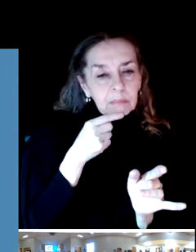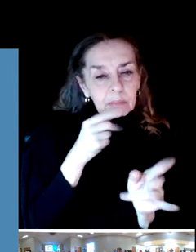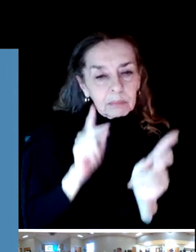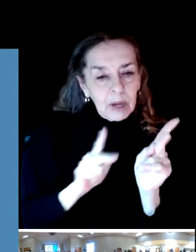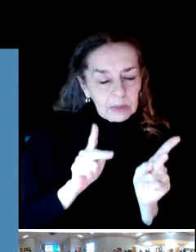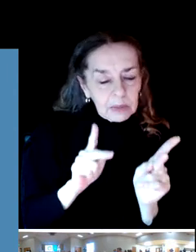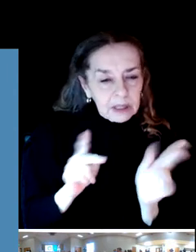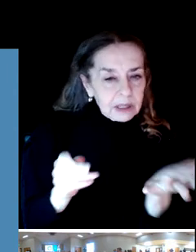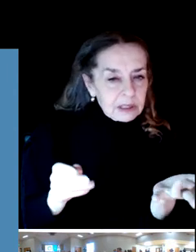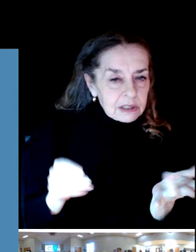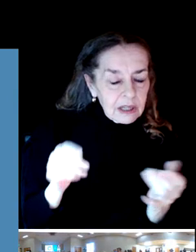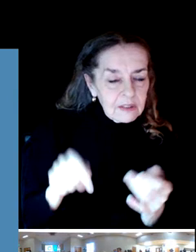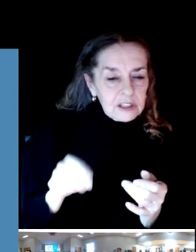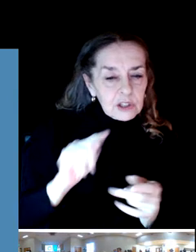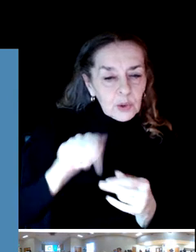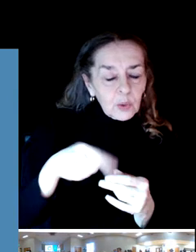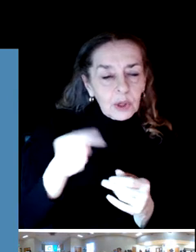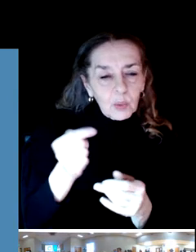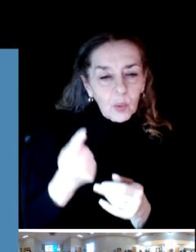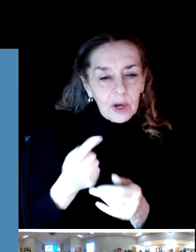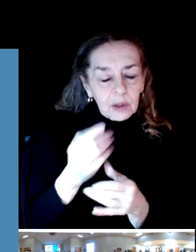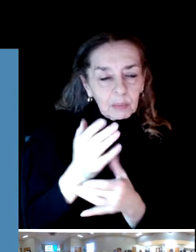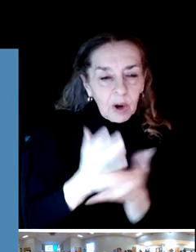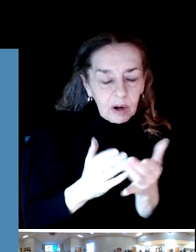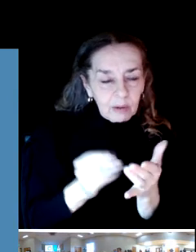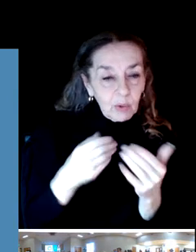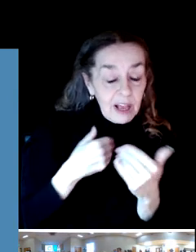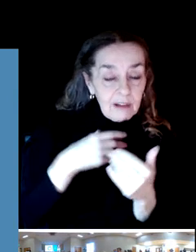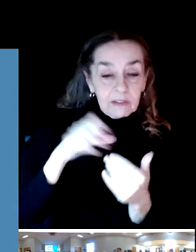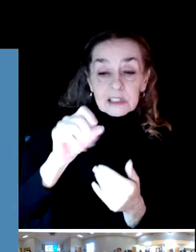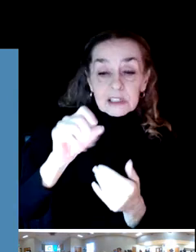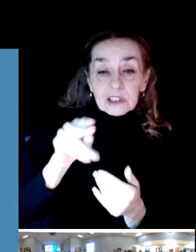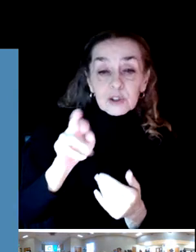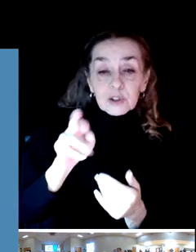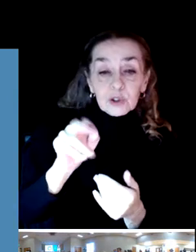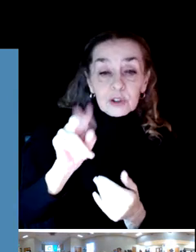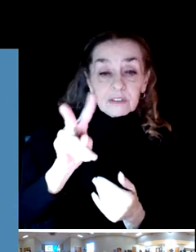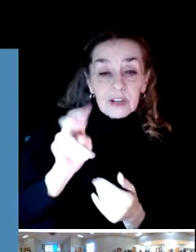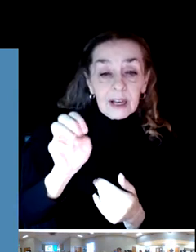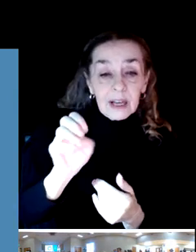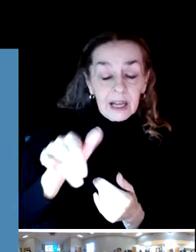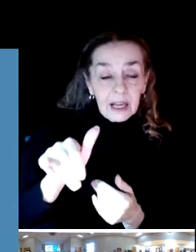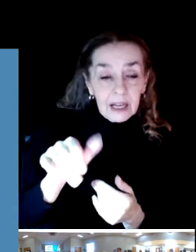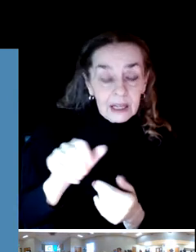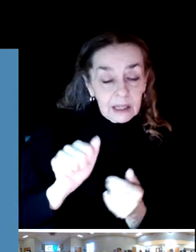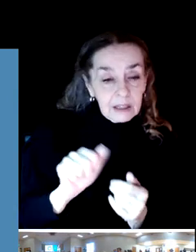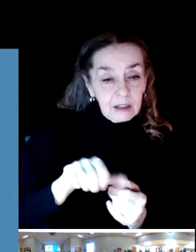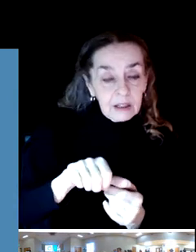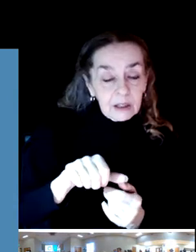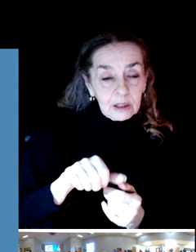It includes, as I said, the survey includes review of other other data and confirmation